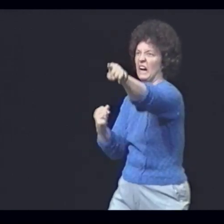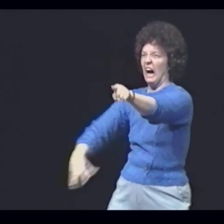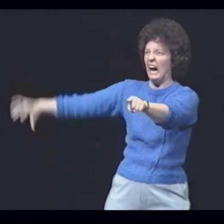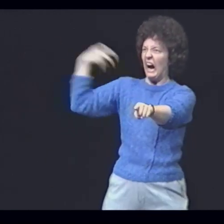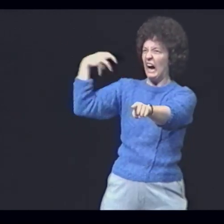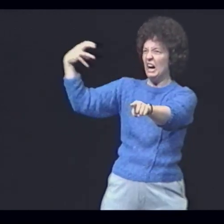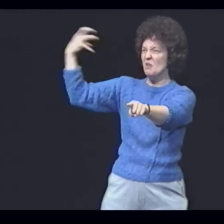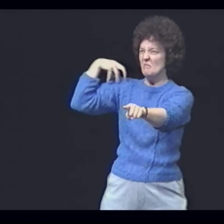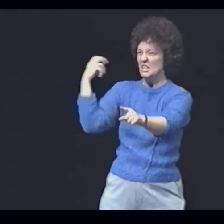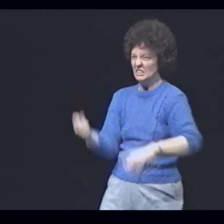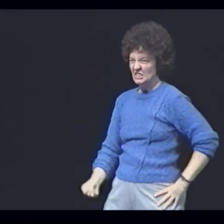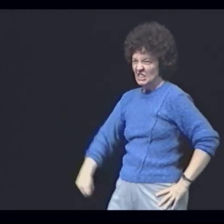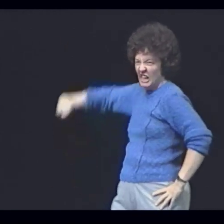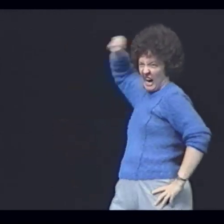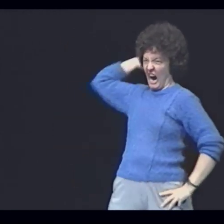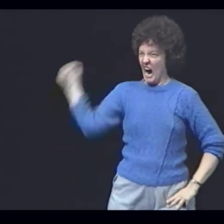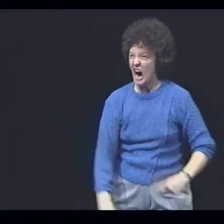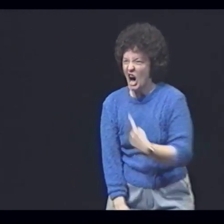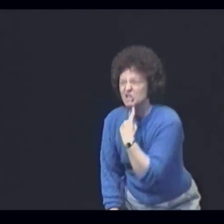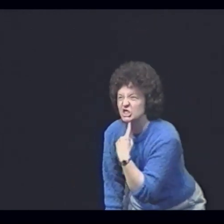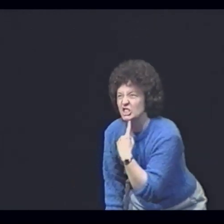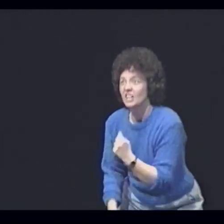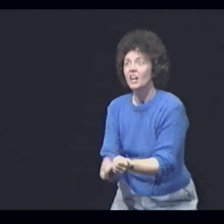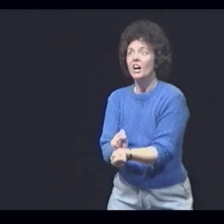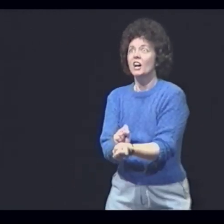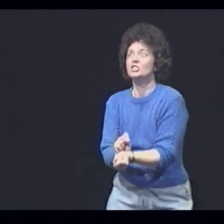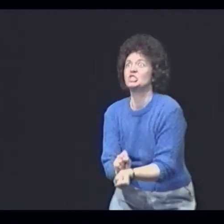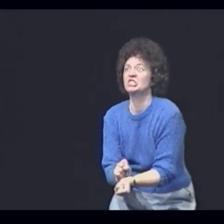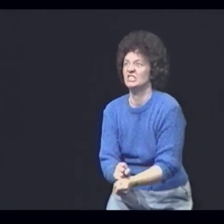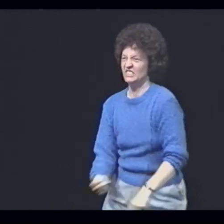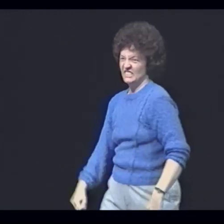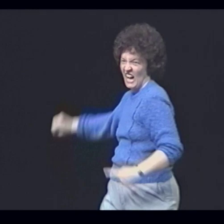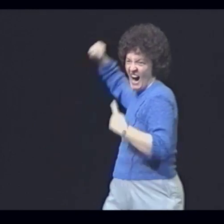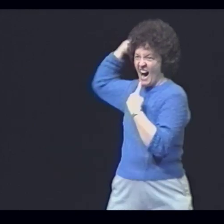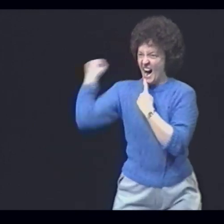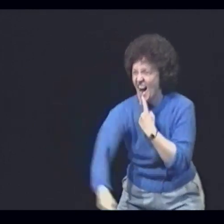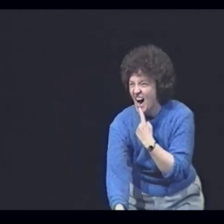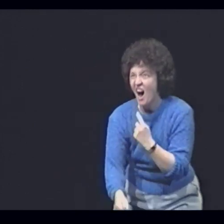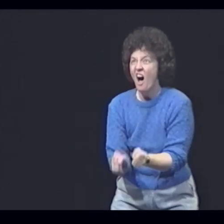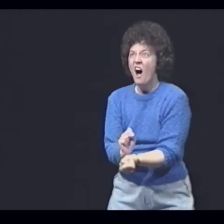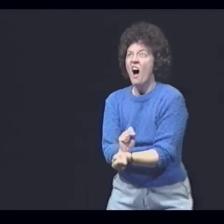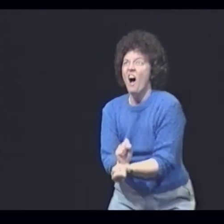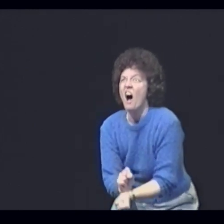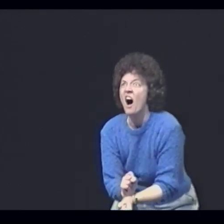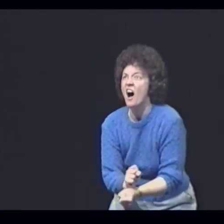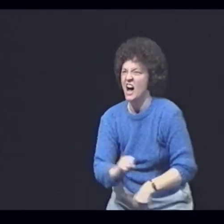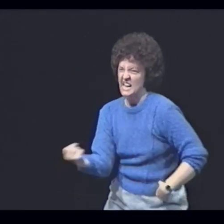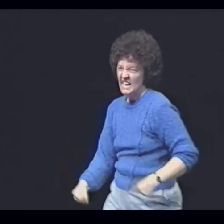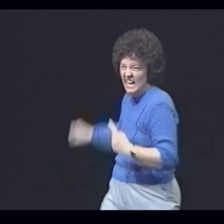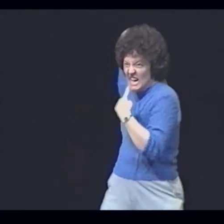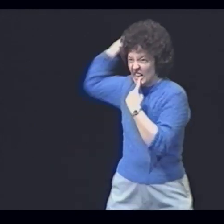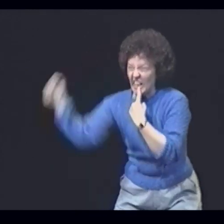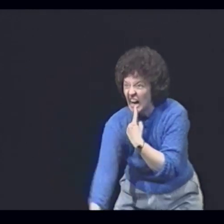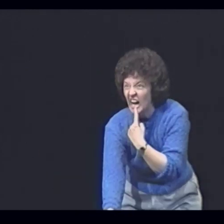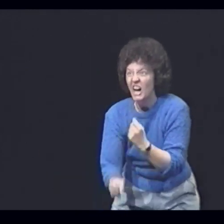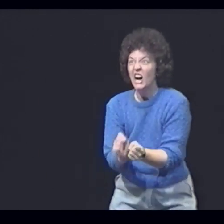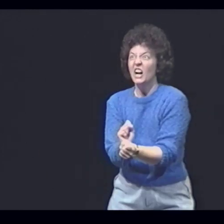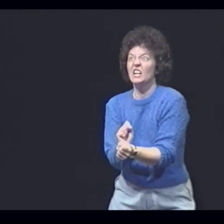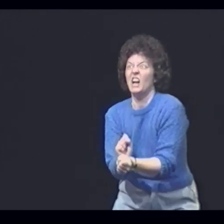The captain with his whip in hand inflicts his sentence Speak!